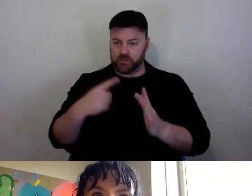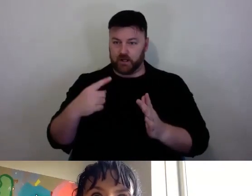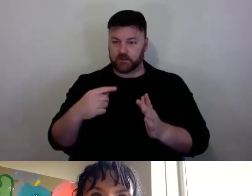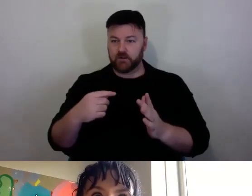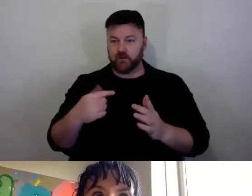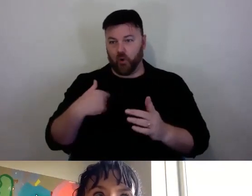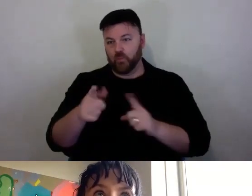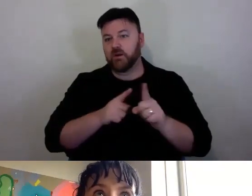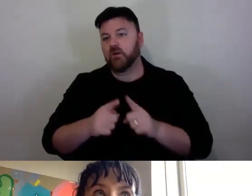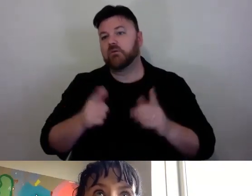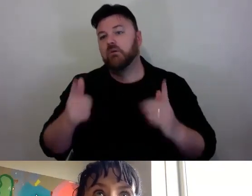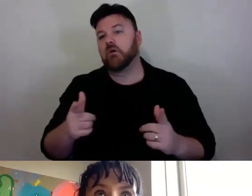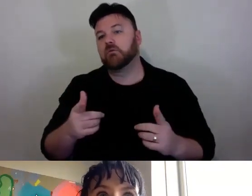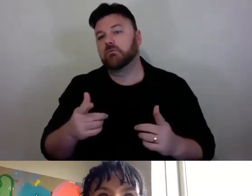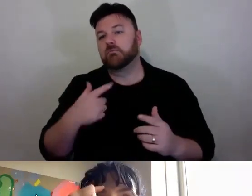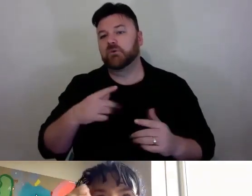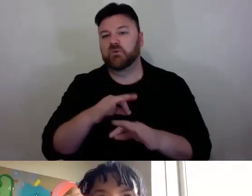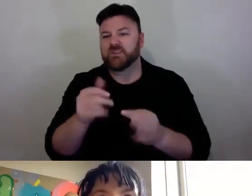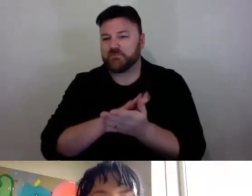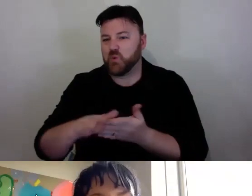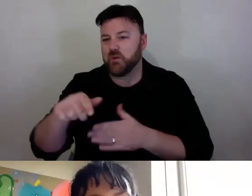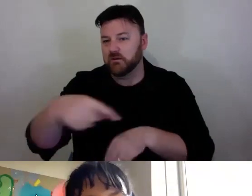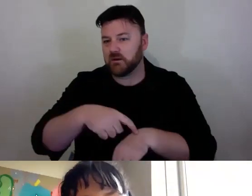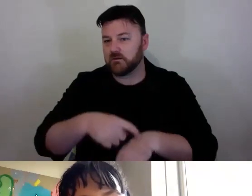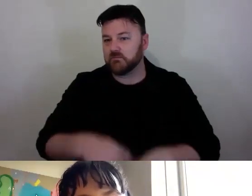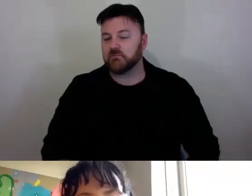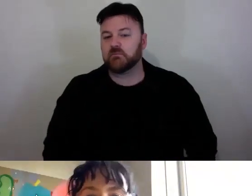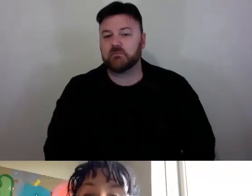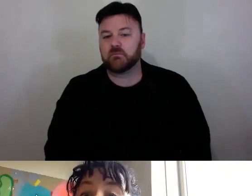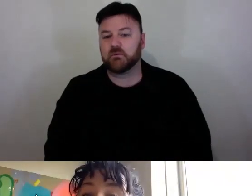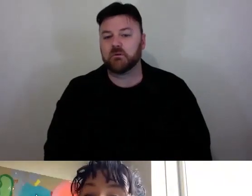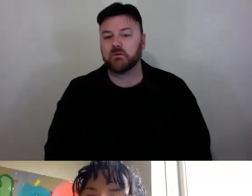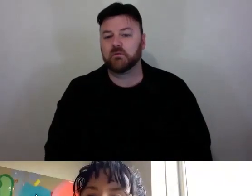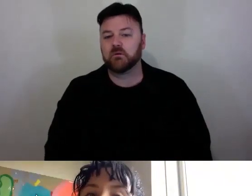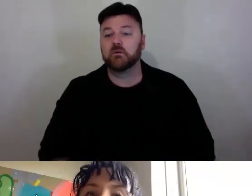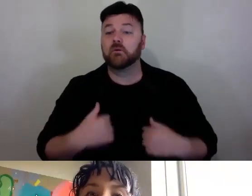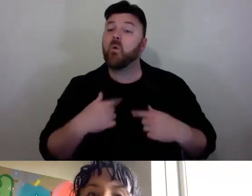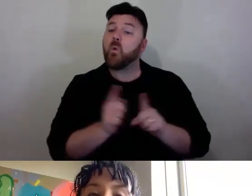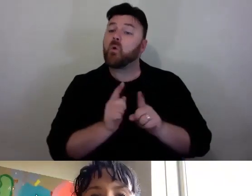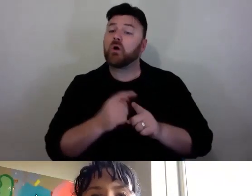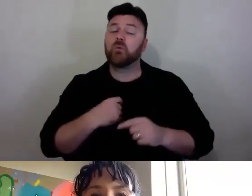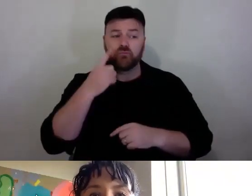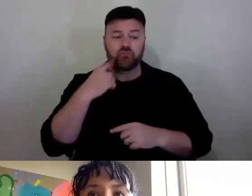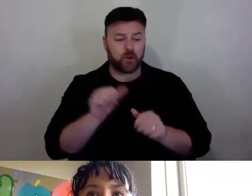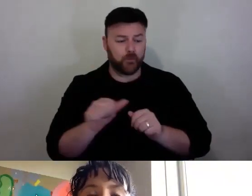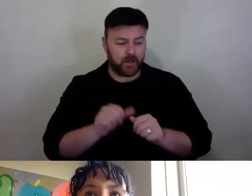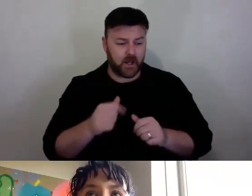I think what we are trying to get better at as well is like a chain of command. So like the idea that that